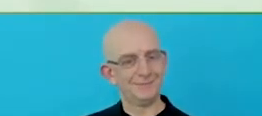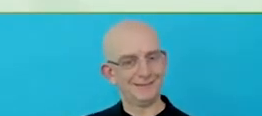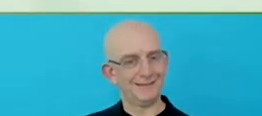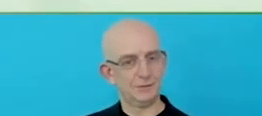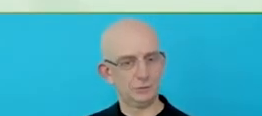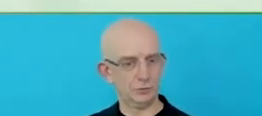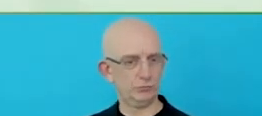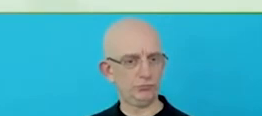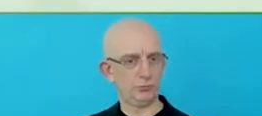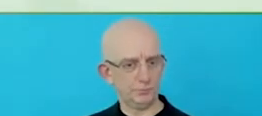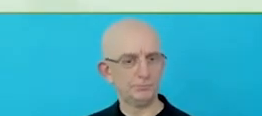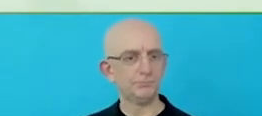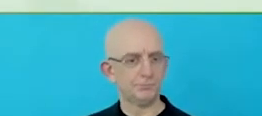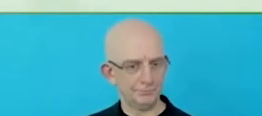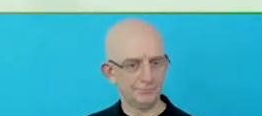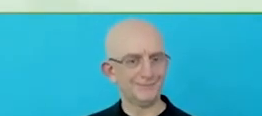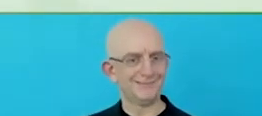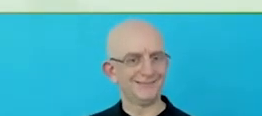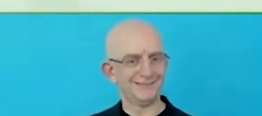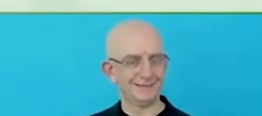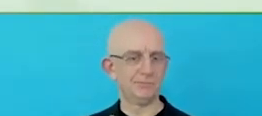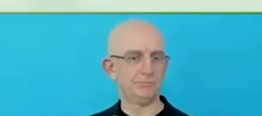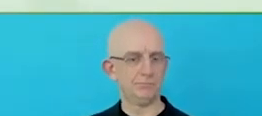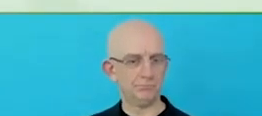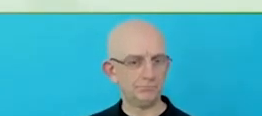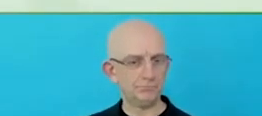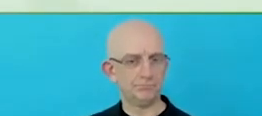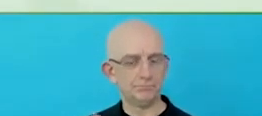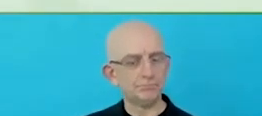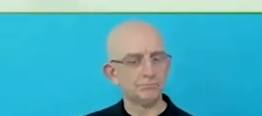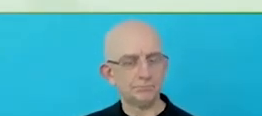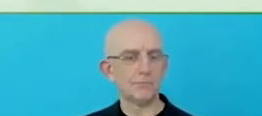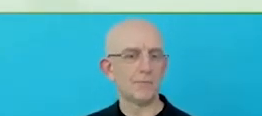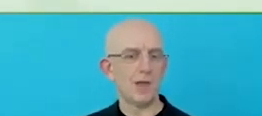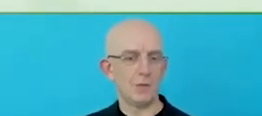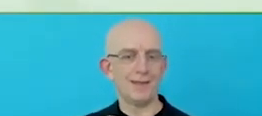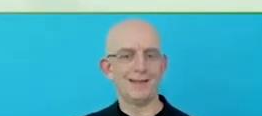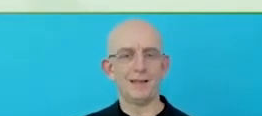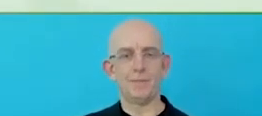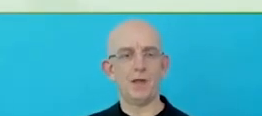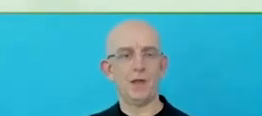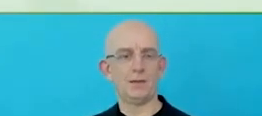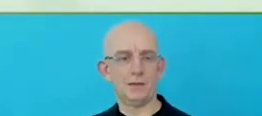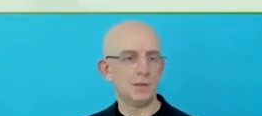are five focus areas that really will help us move the needle in this space.